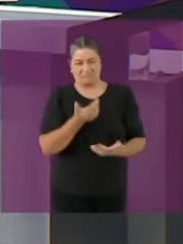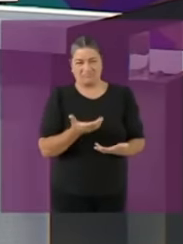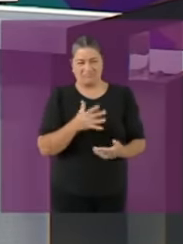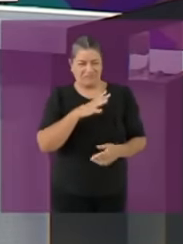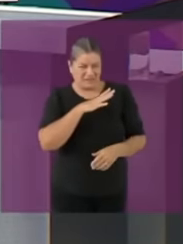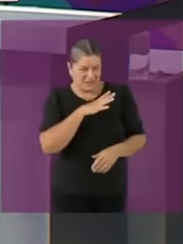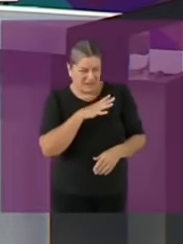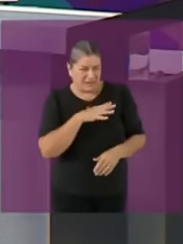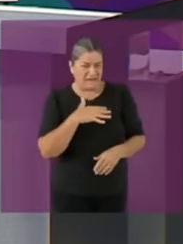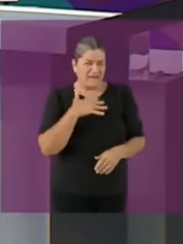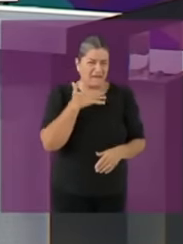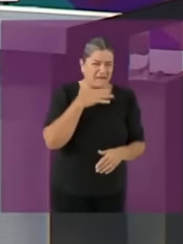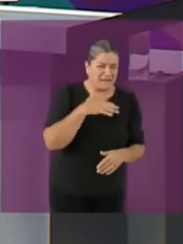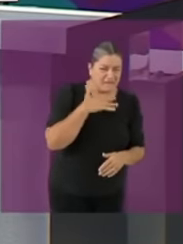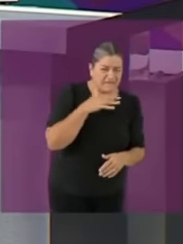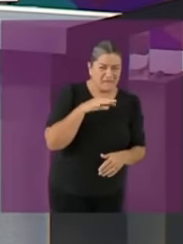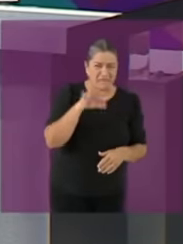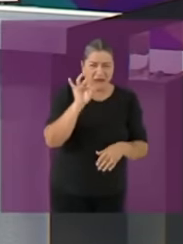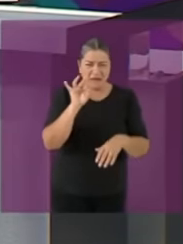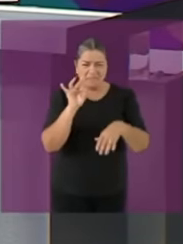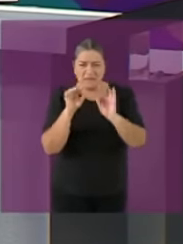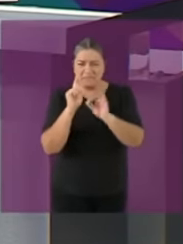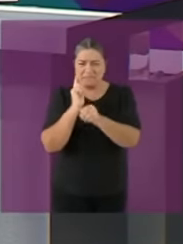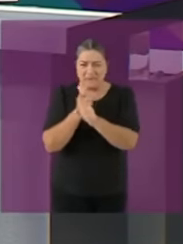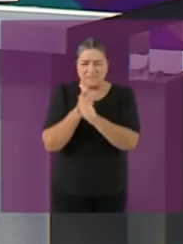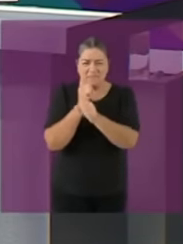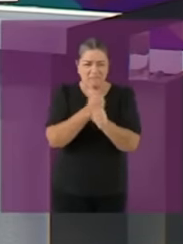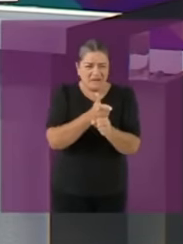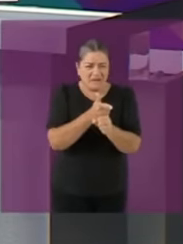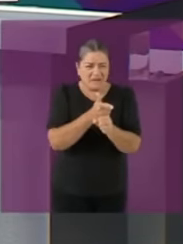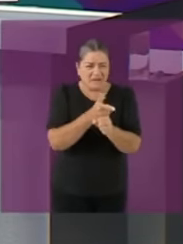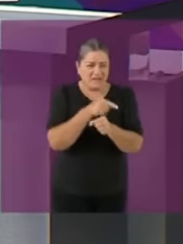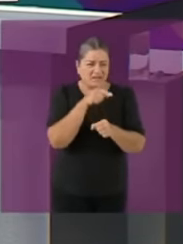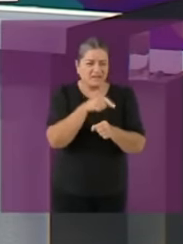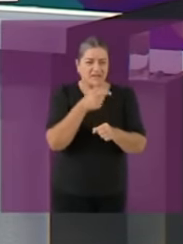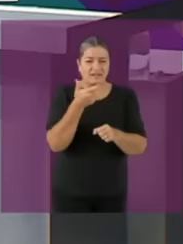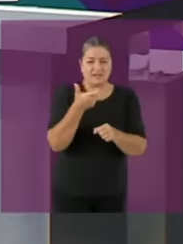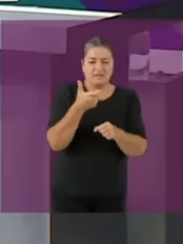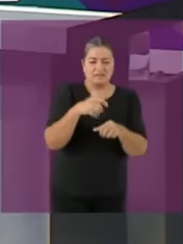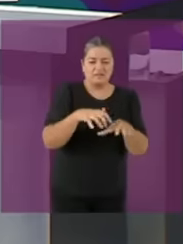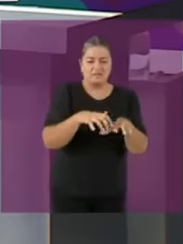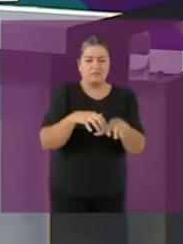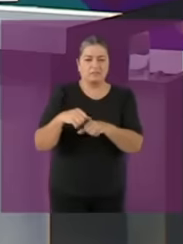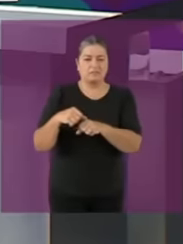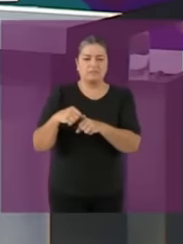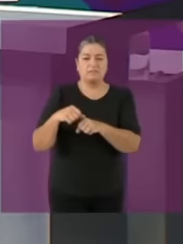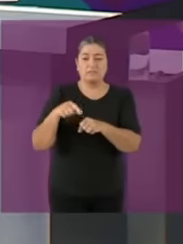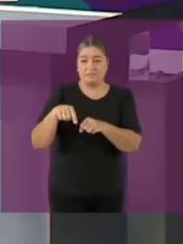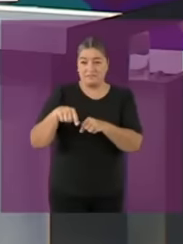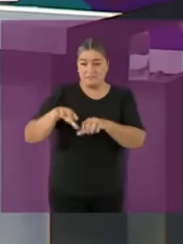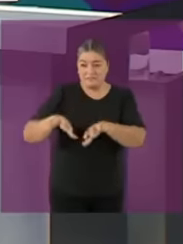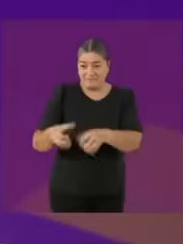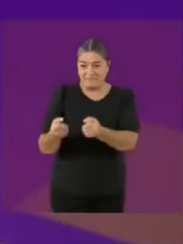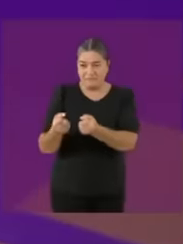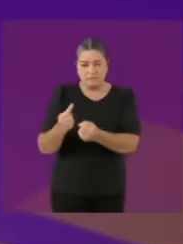been recovered are very few cases that the candidate proposes to end impunity. Yes, there are